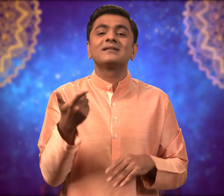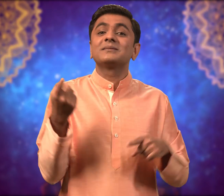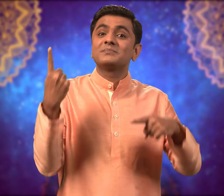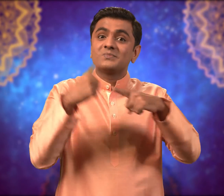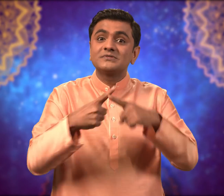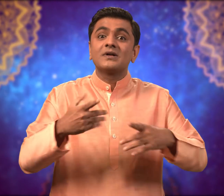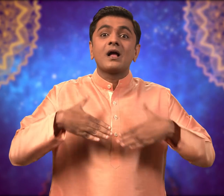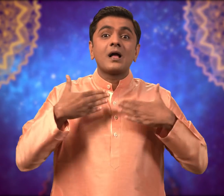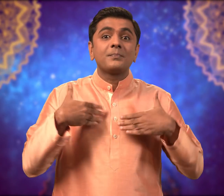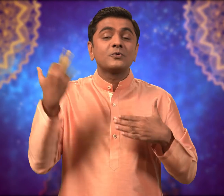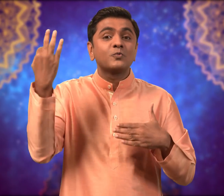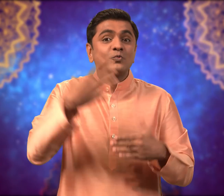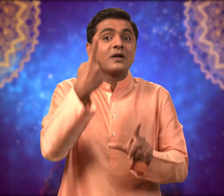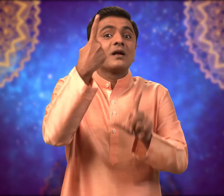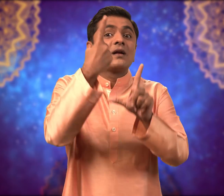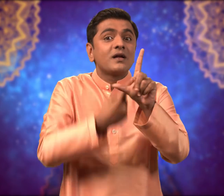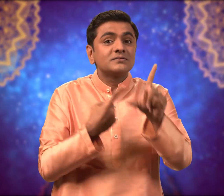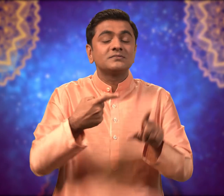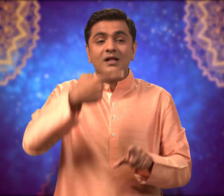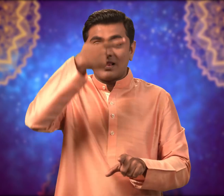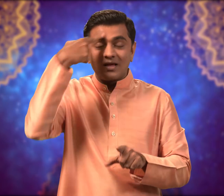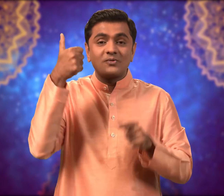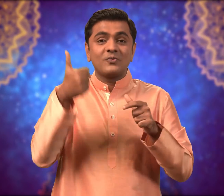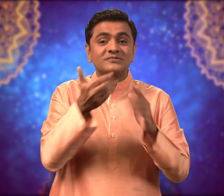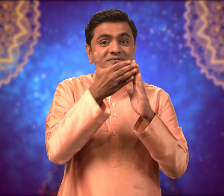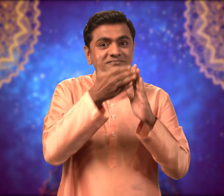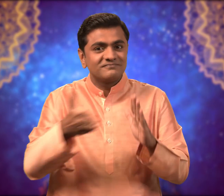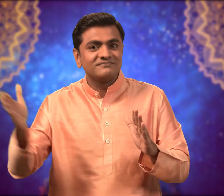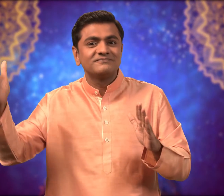and start the new year with good luck.